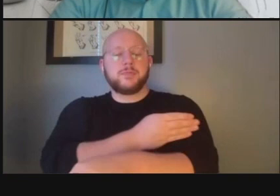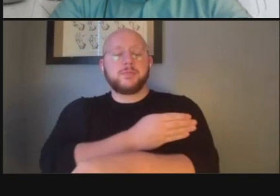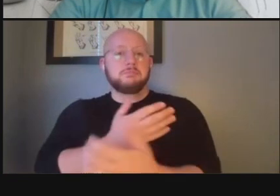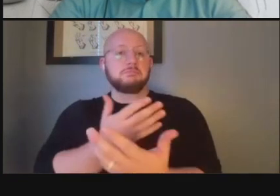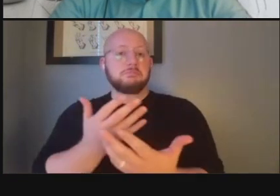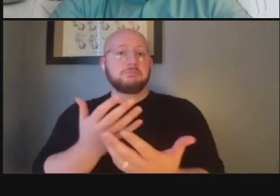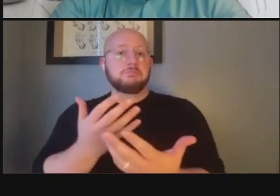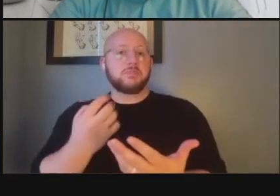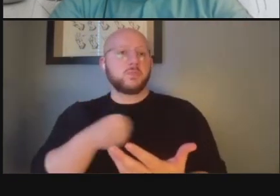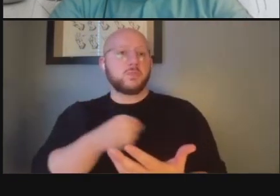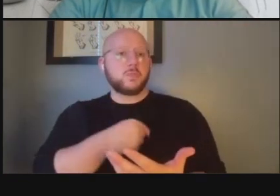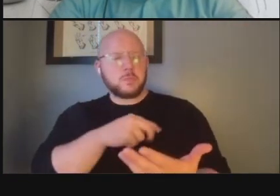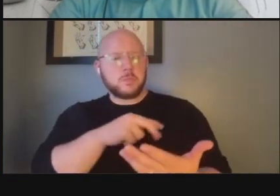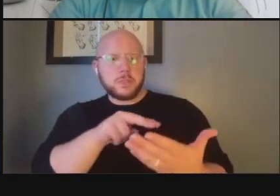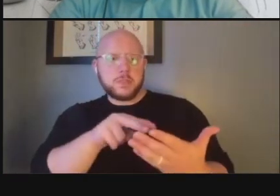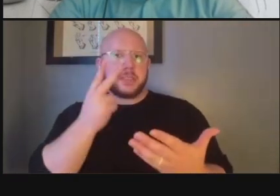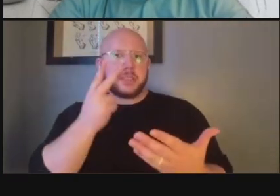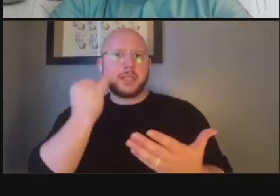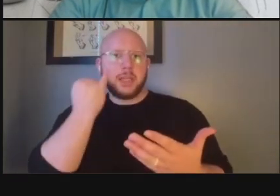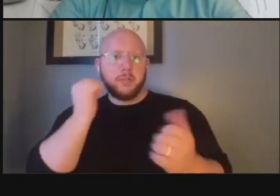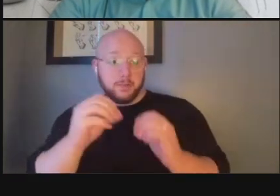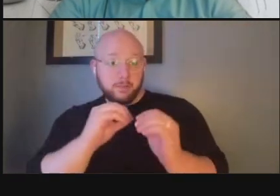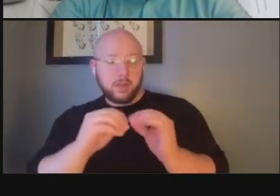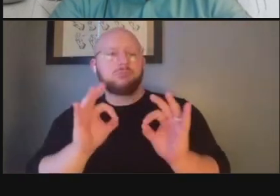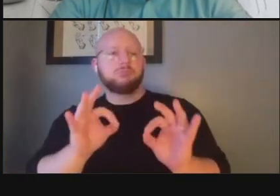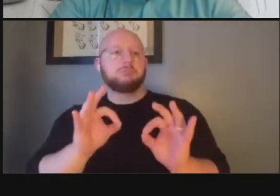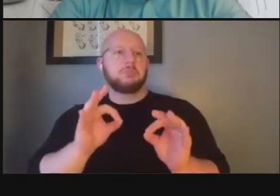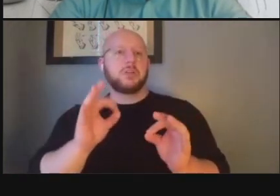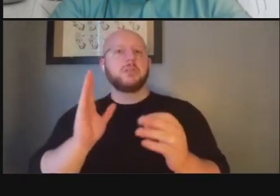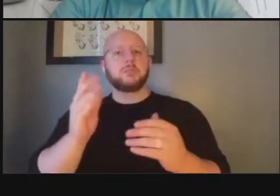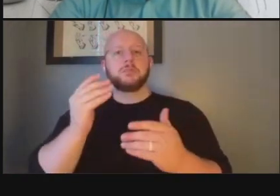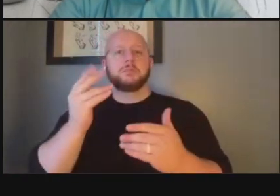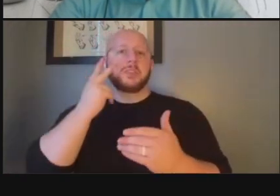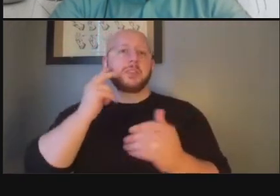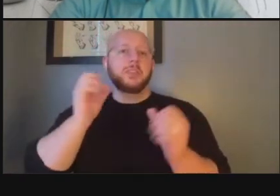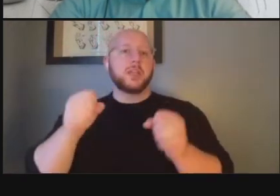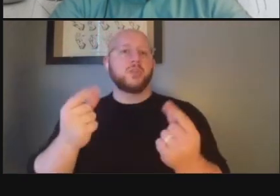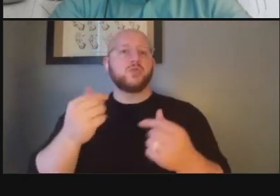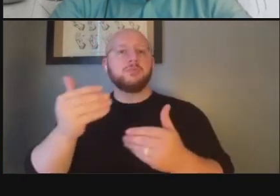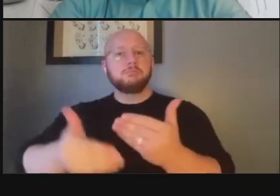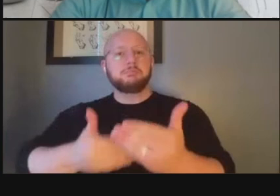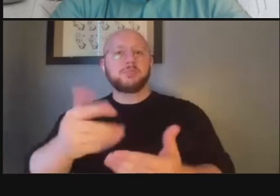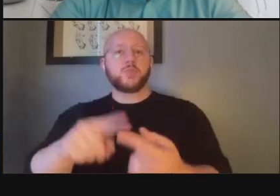we'll take a look at it and we'll see what we can do in public space to to address those concerns